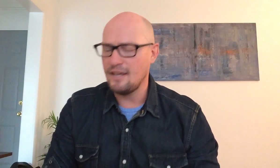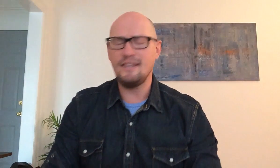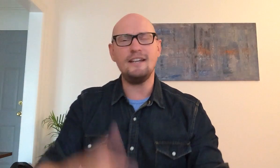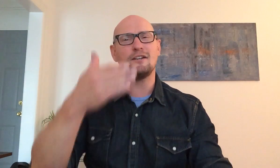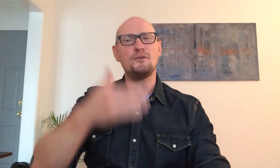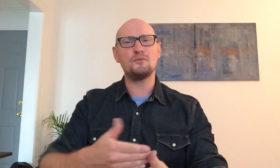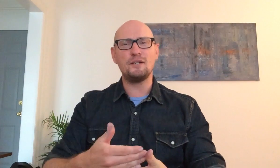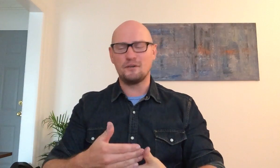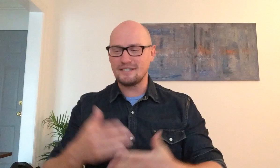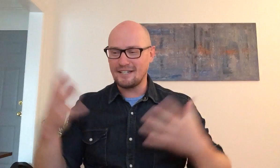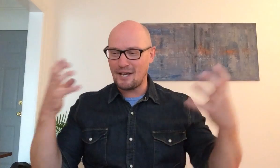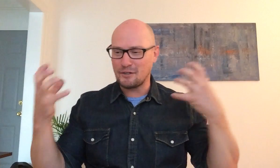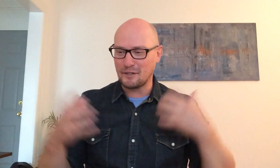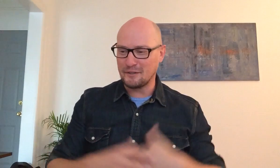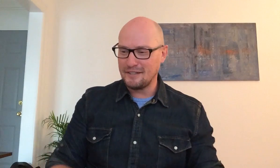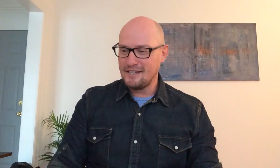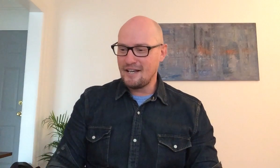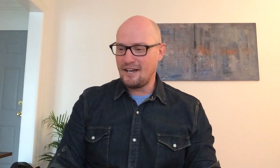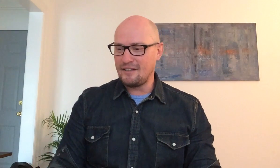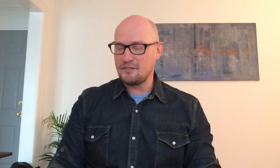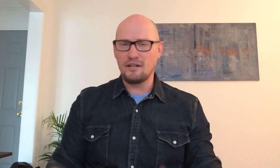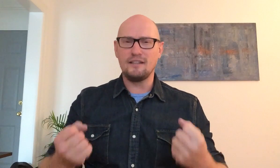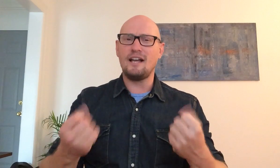think i need to close the window it's getting loud in here they're doing a lot